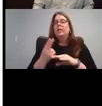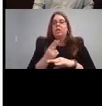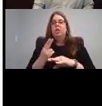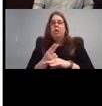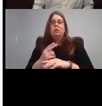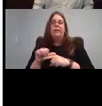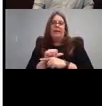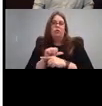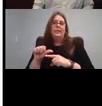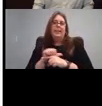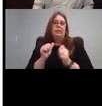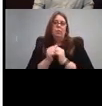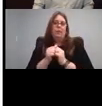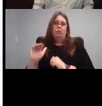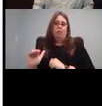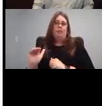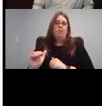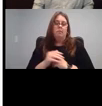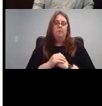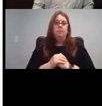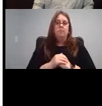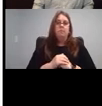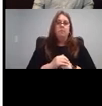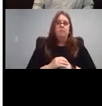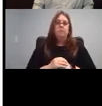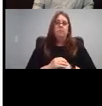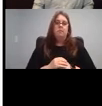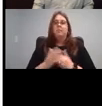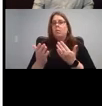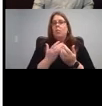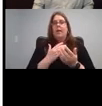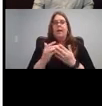So if you pick whichever tense they're learning